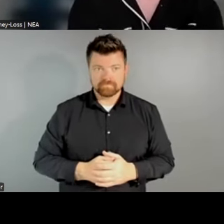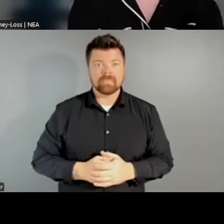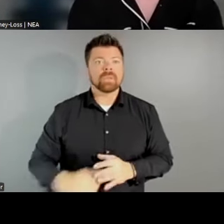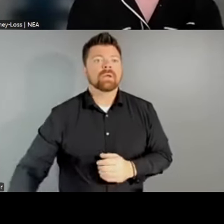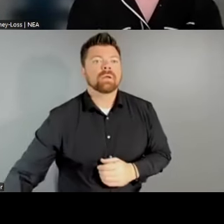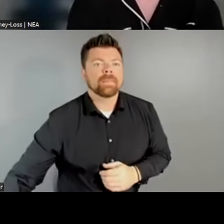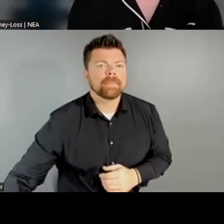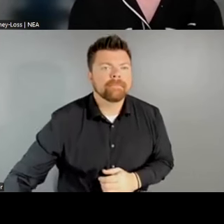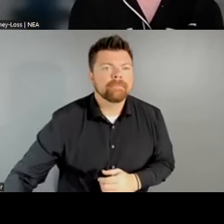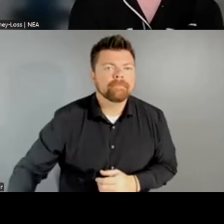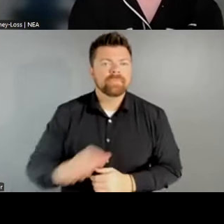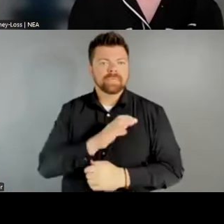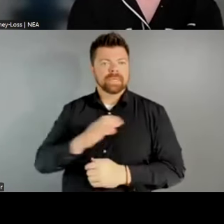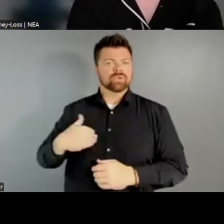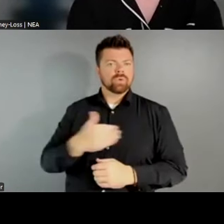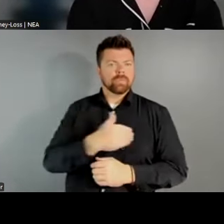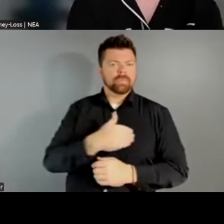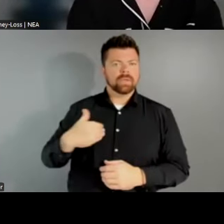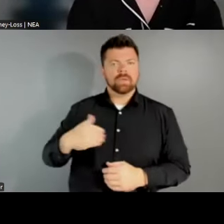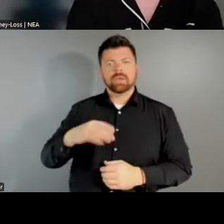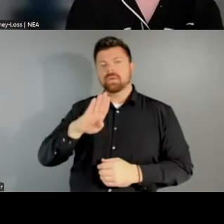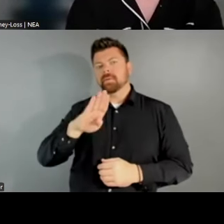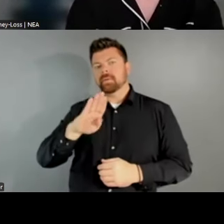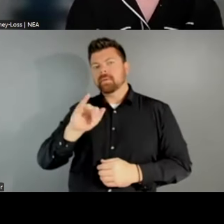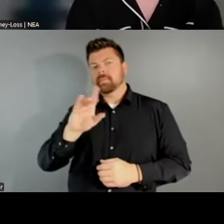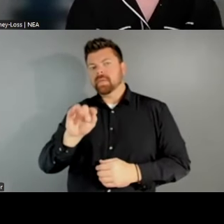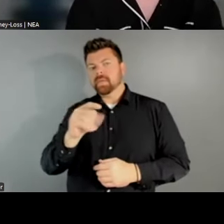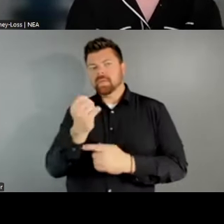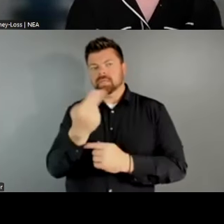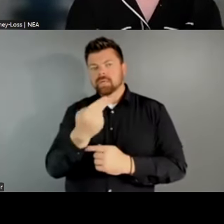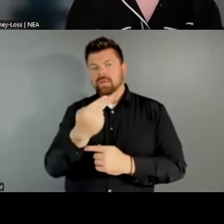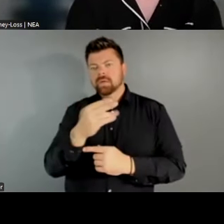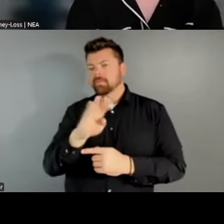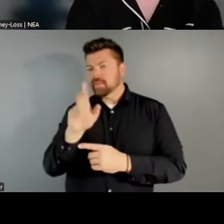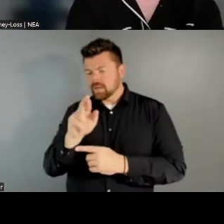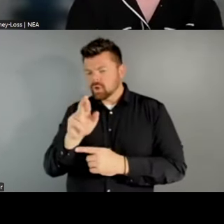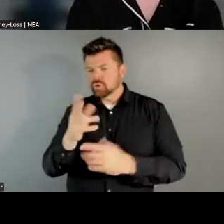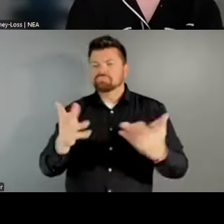council member Bidta Becker. I do have a question if I can jump in. So, this administration is very